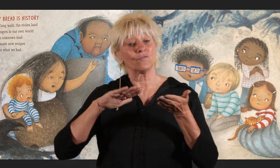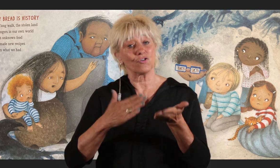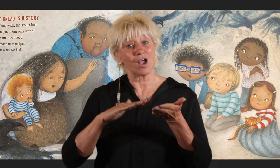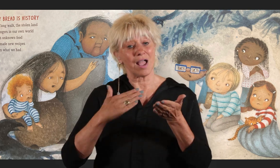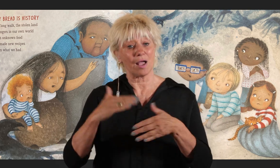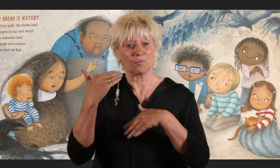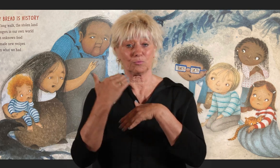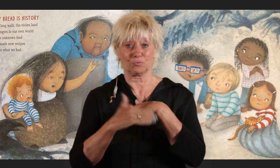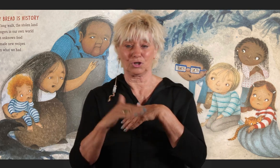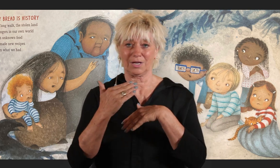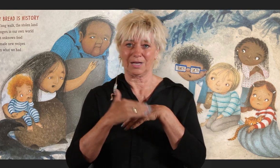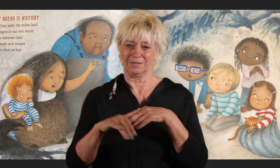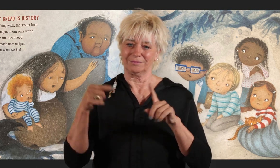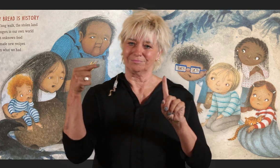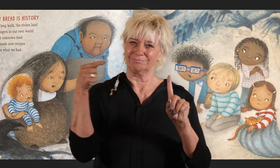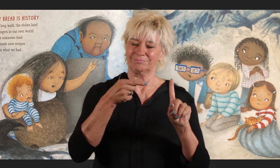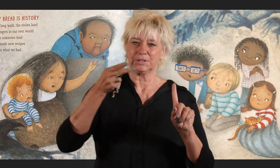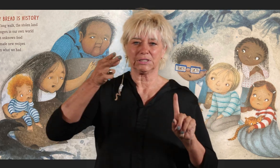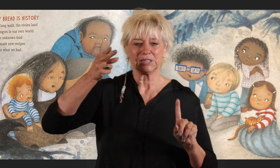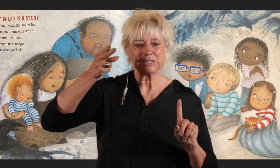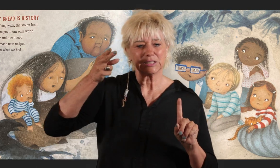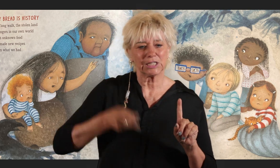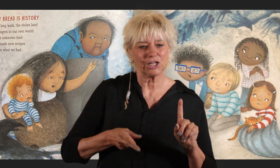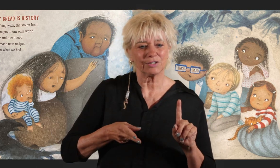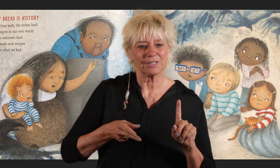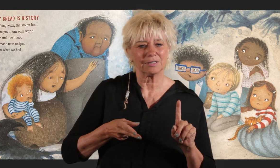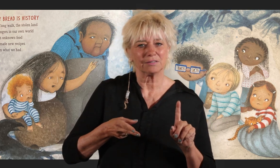Fry bread is history